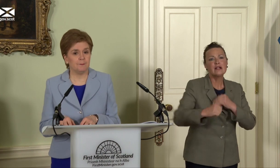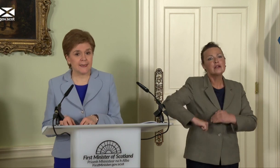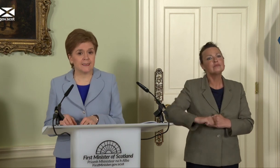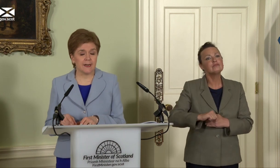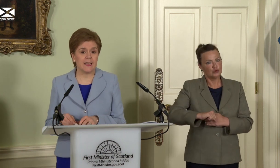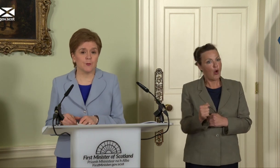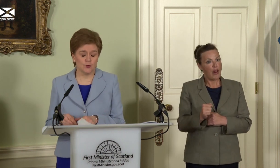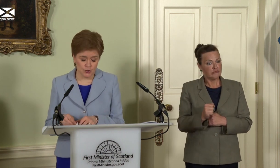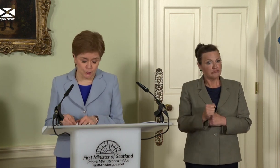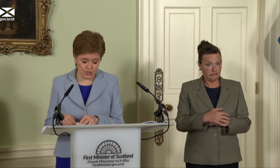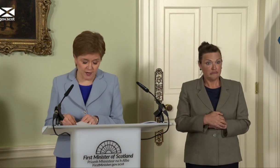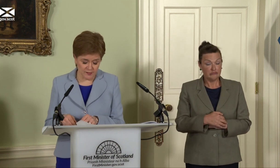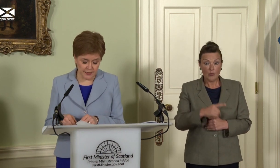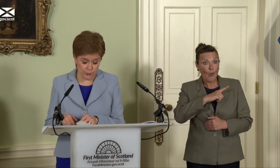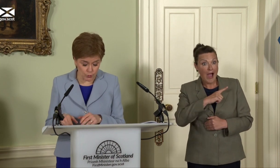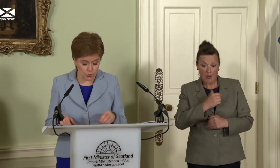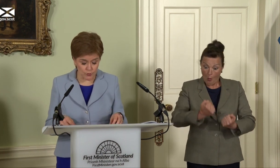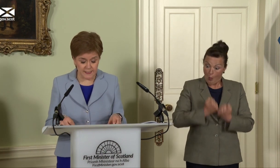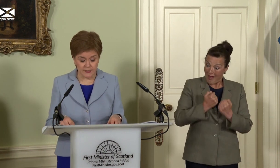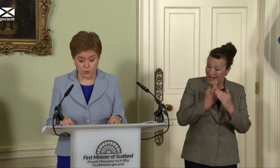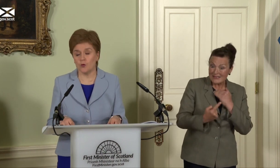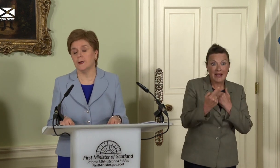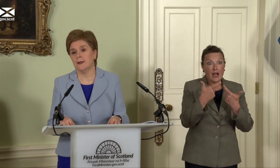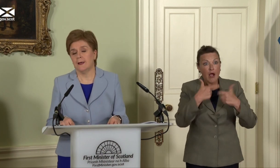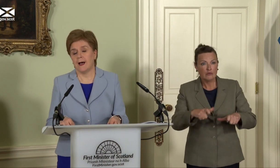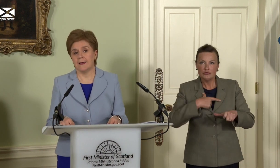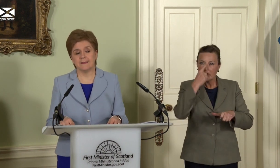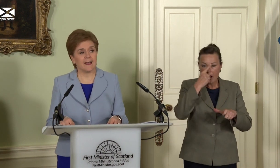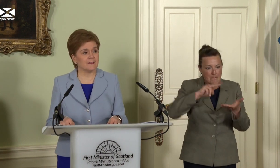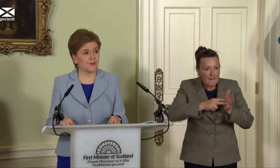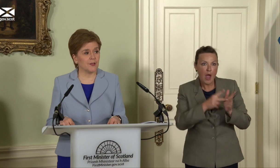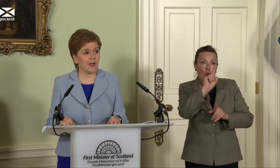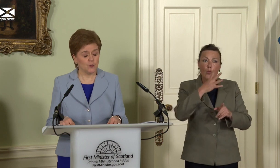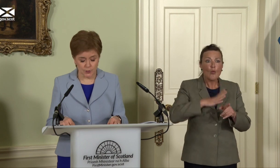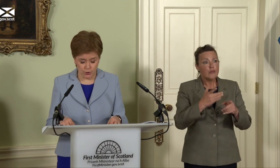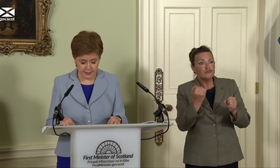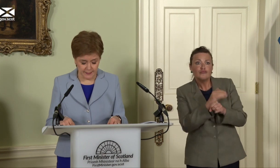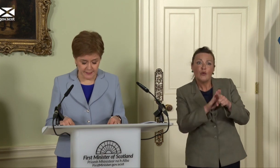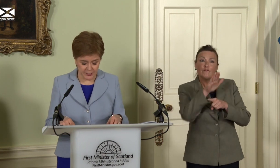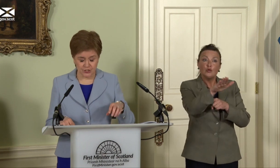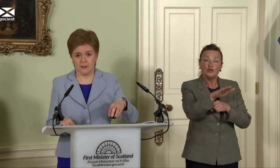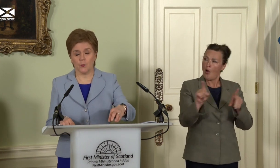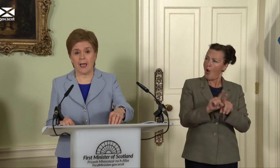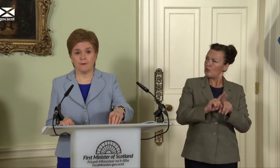better able to chart our own course here at home and, as the outward looking nation we have